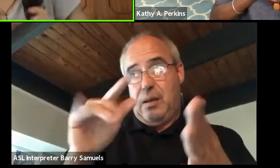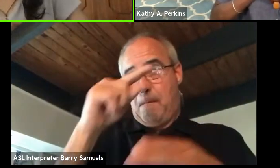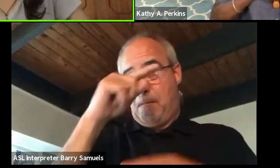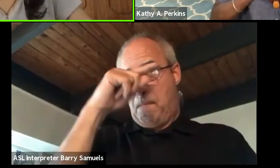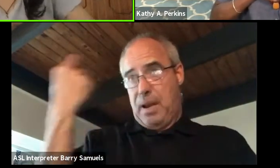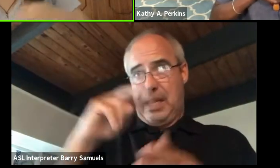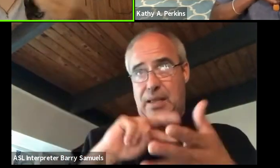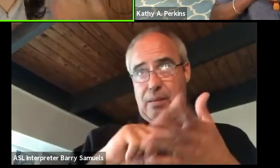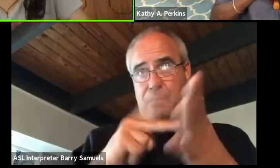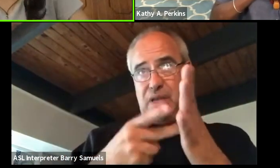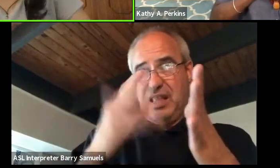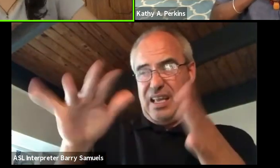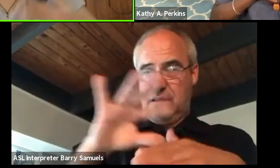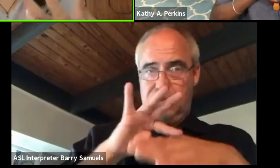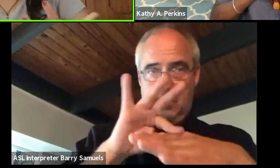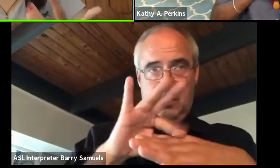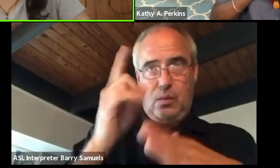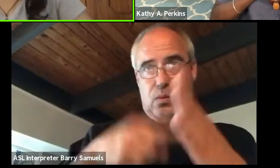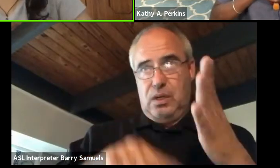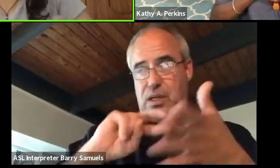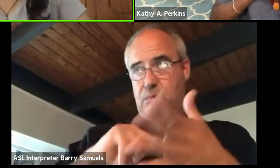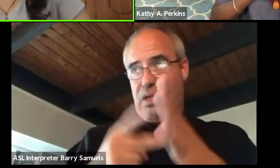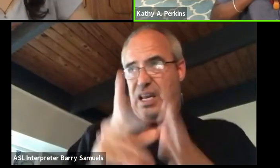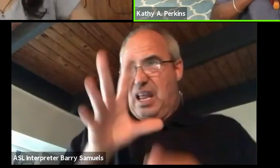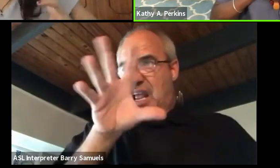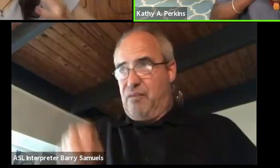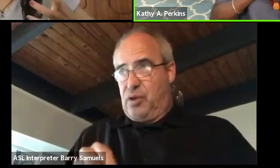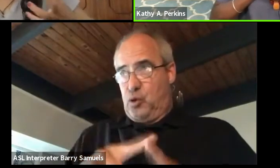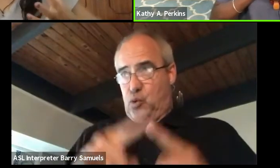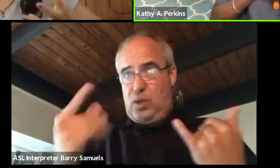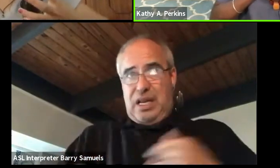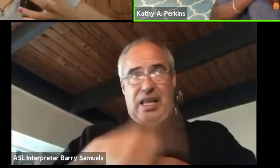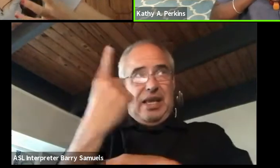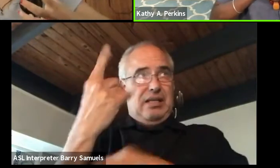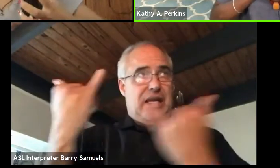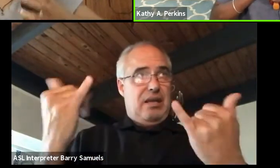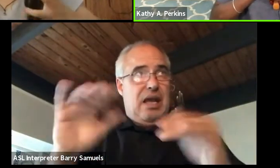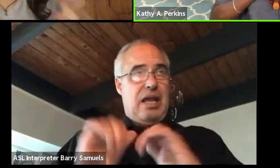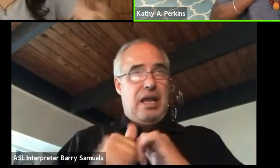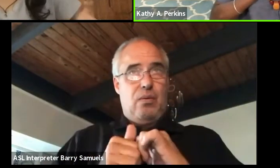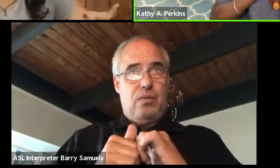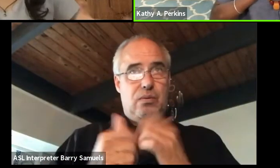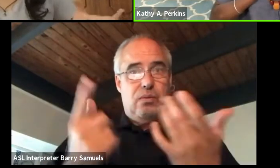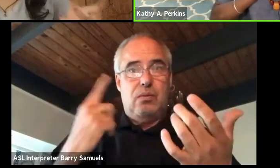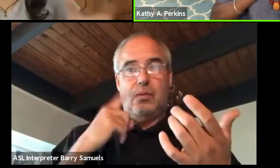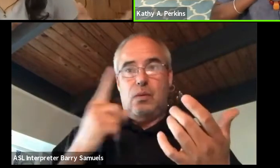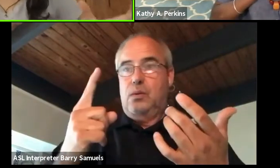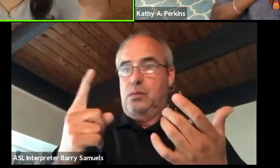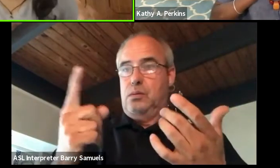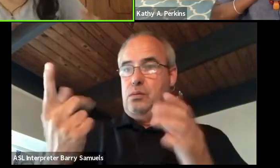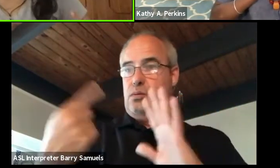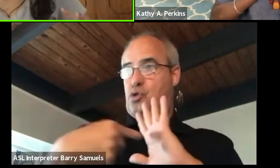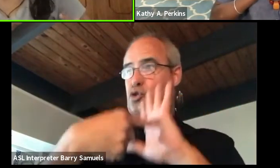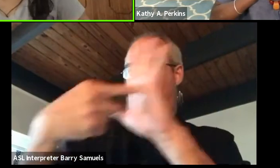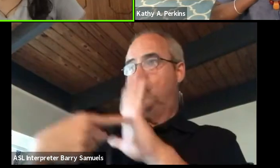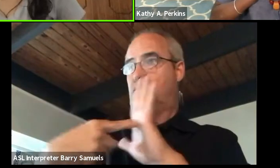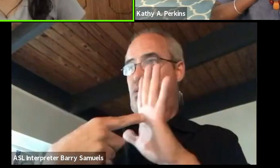what it means to be African in this day and age. And how do I articulate that in the correct language,